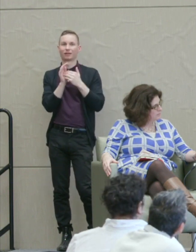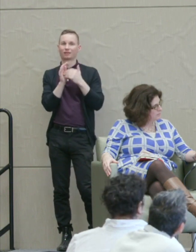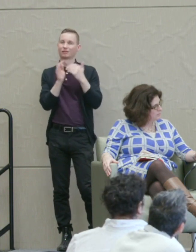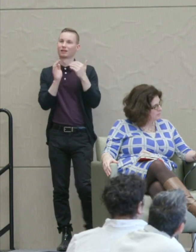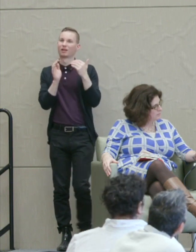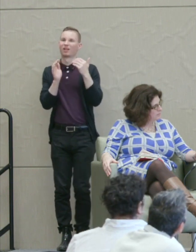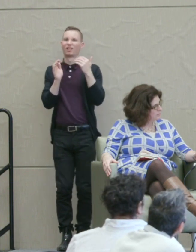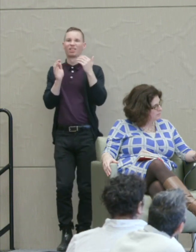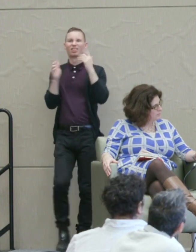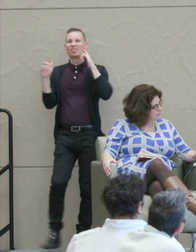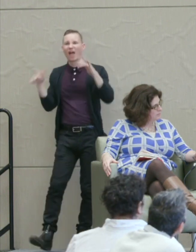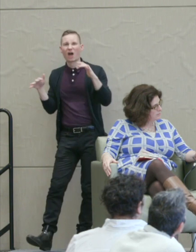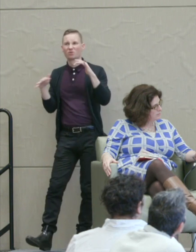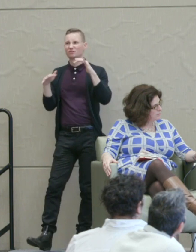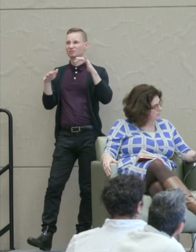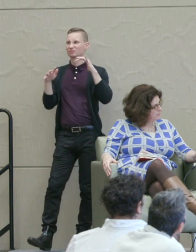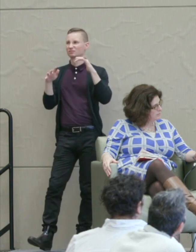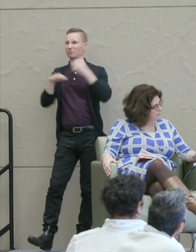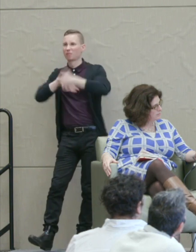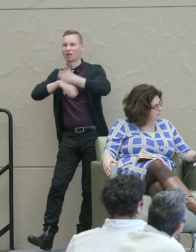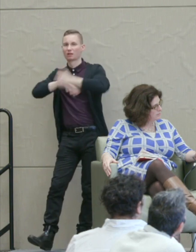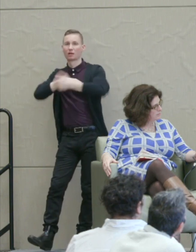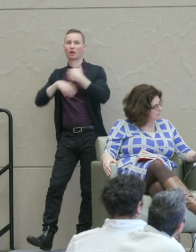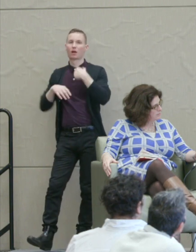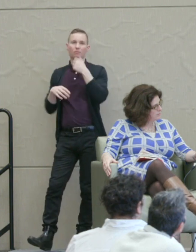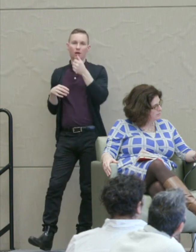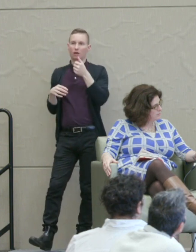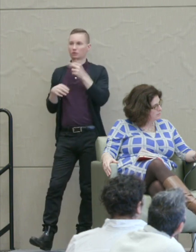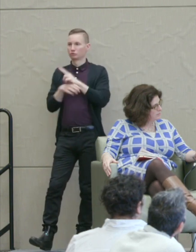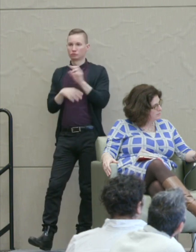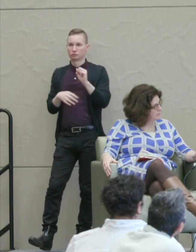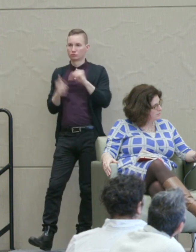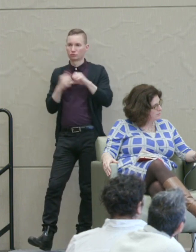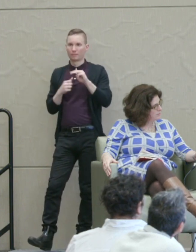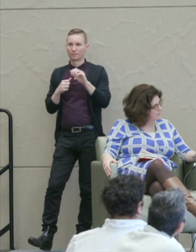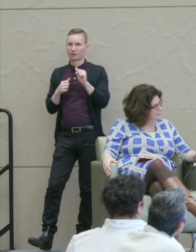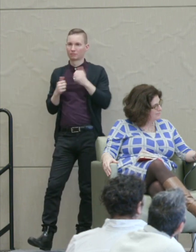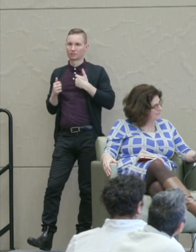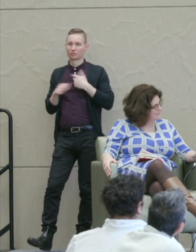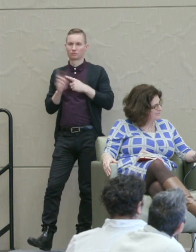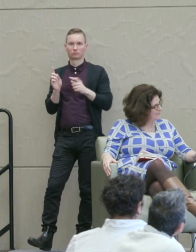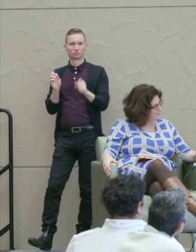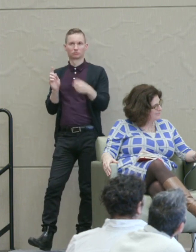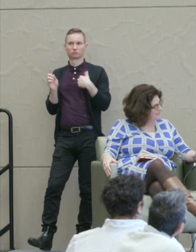Martha Nussbaum: Now I'm not on any social media myself, but I happen to have a family